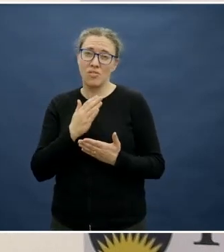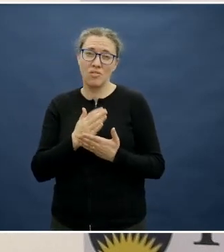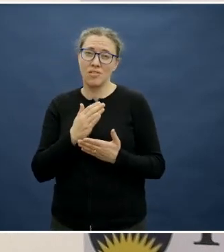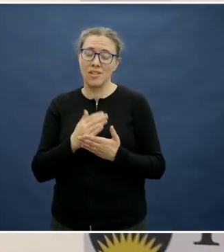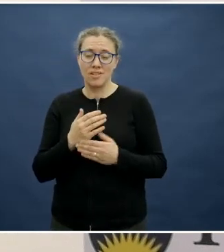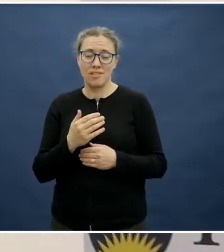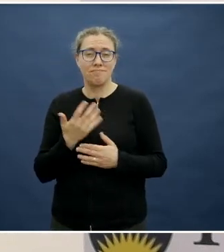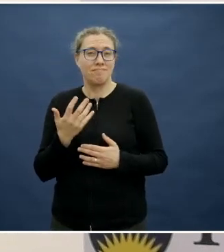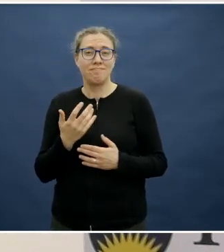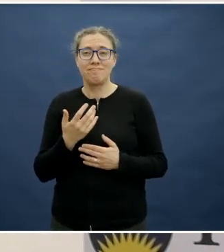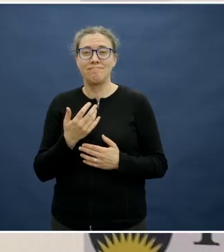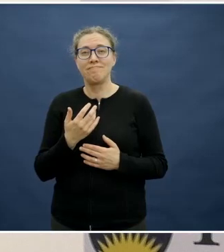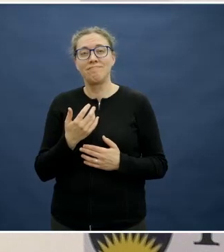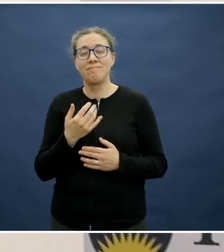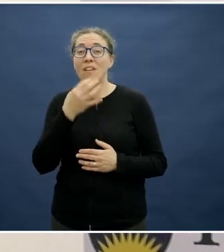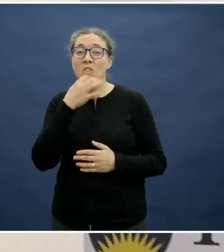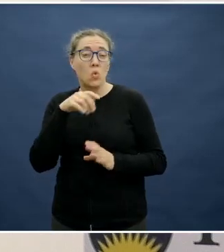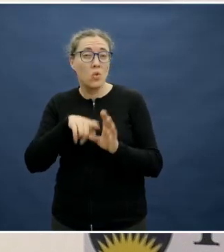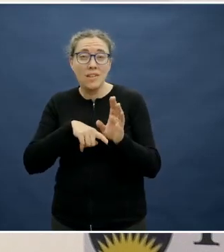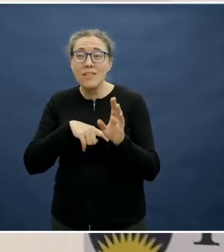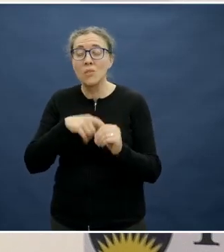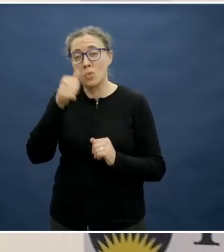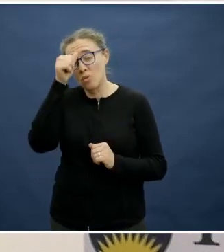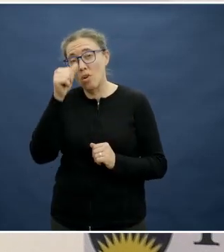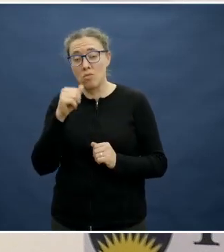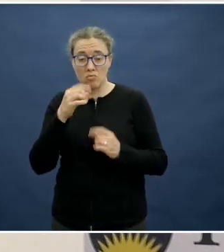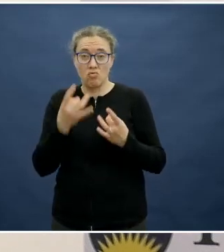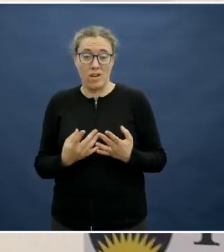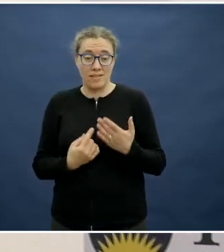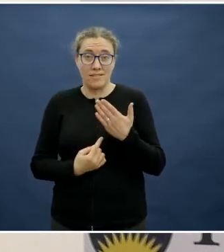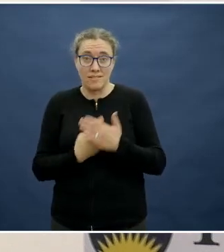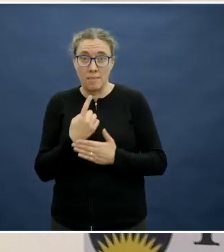Like we said, we're already seeing some pilots happening in different places around Australia.